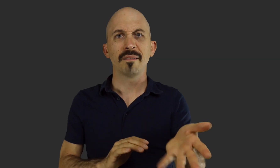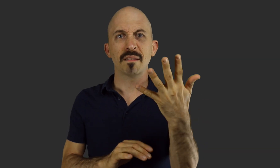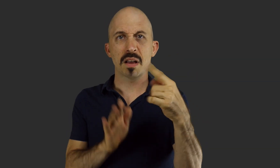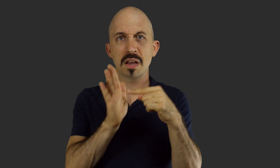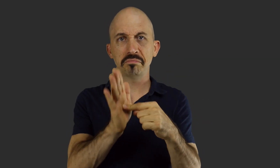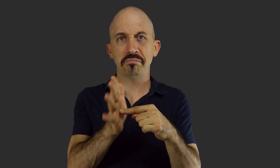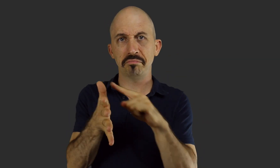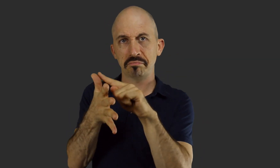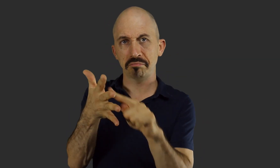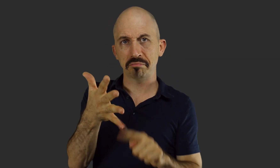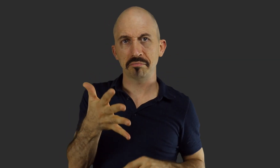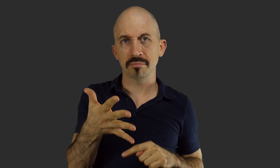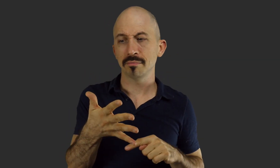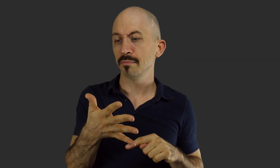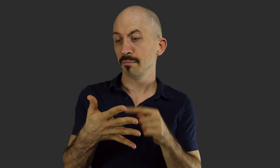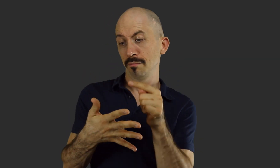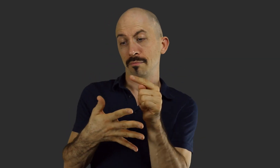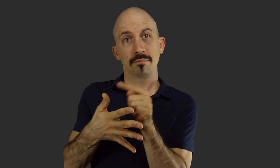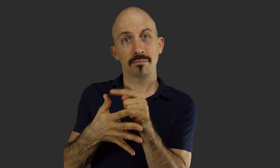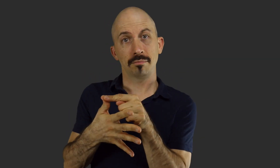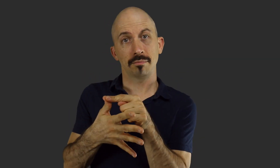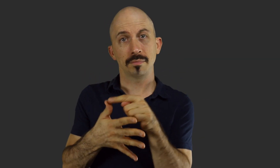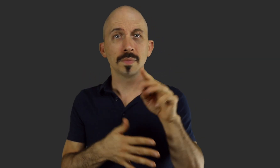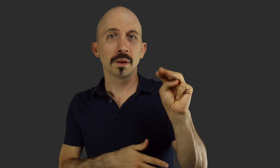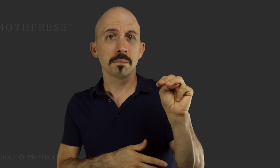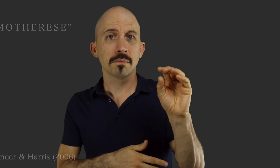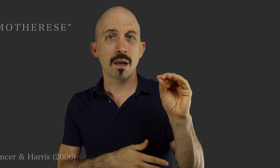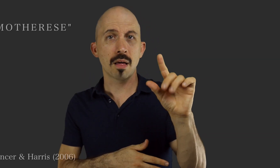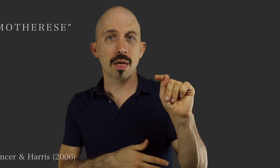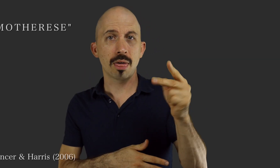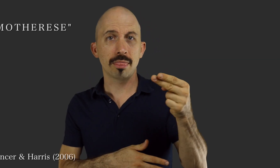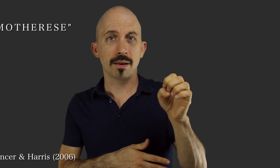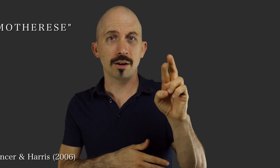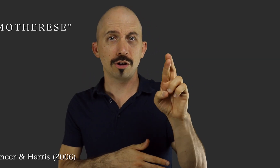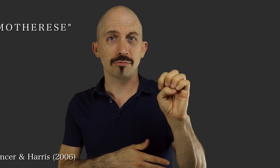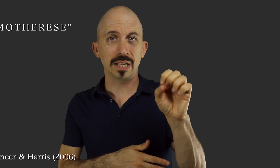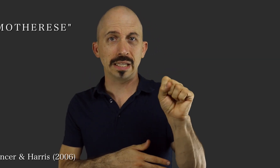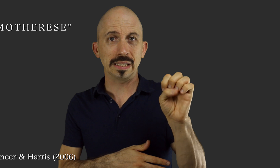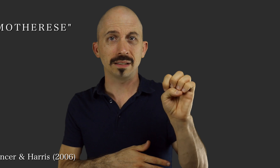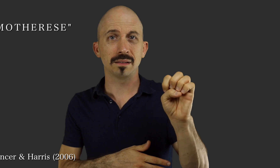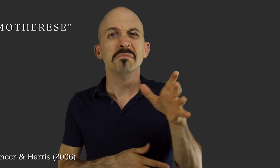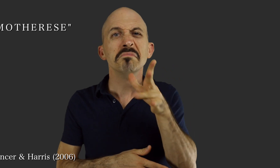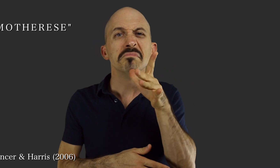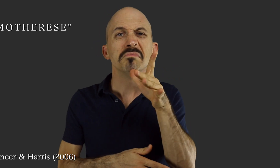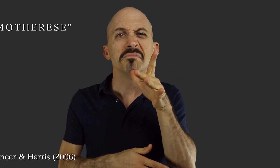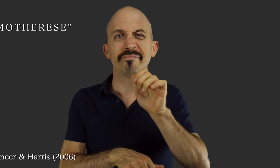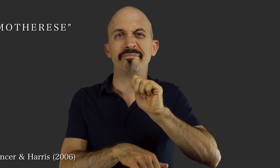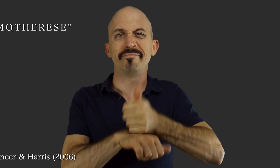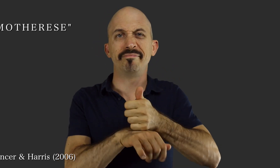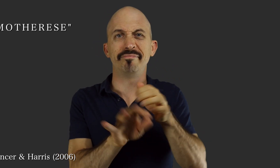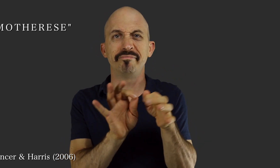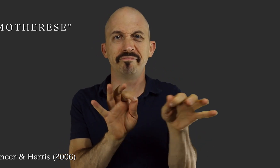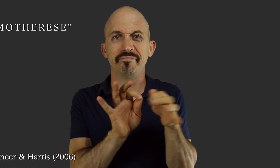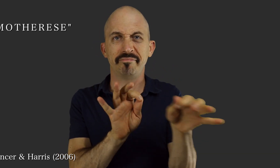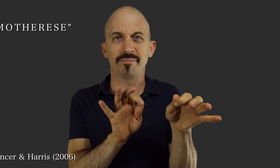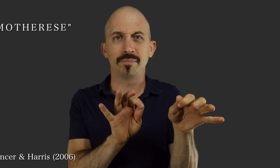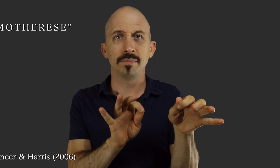5 features will be demonstrated. The first one, “Motherese” (sign: MOTHER BASED LANGUAGE),